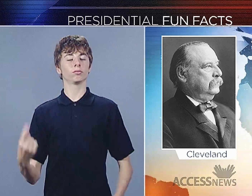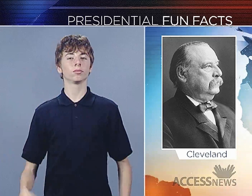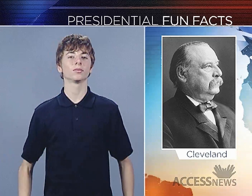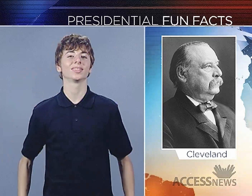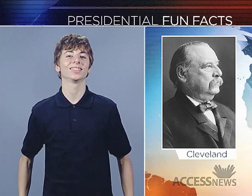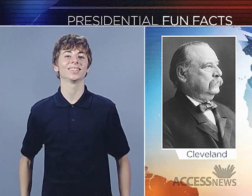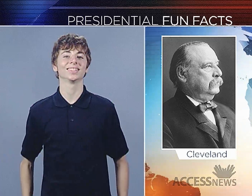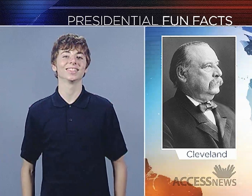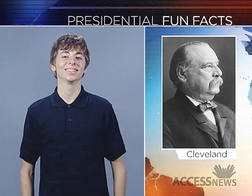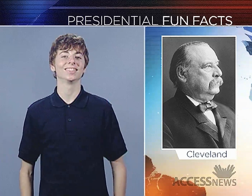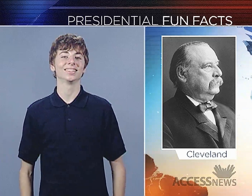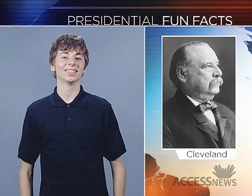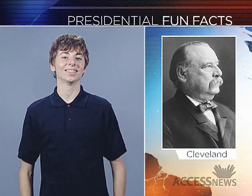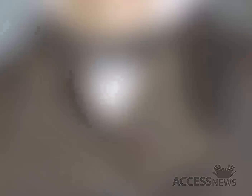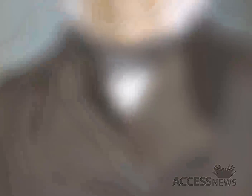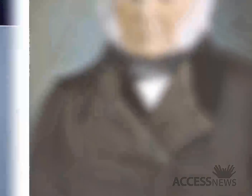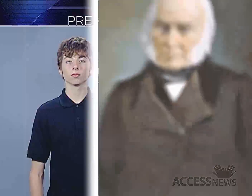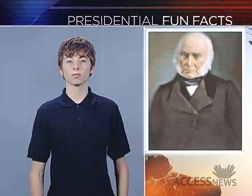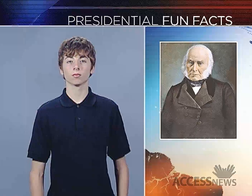to have had his wedding inside the White House.